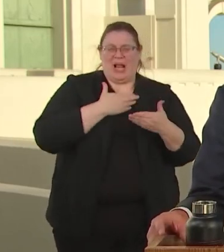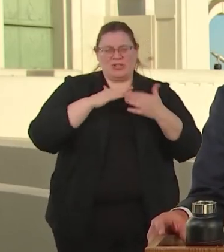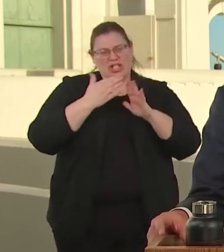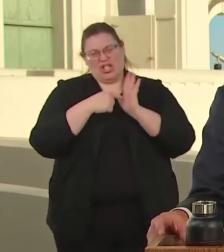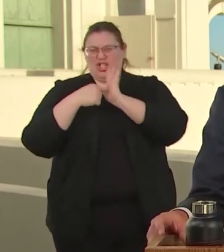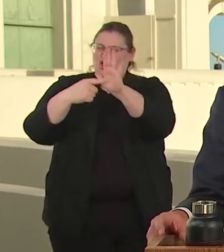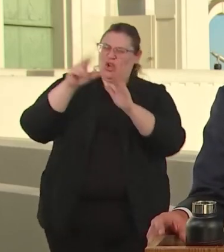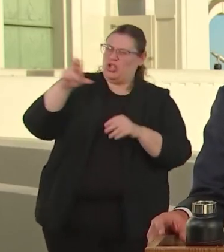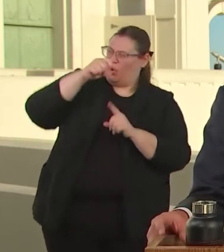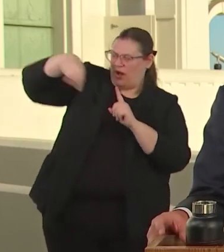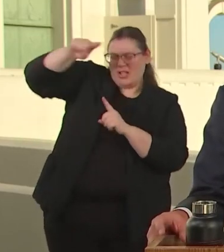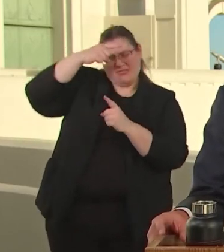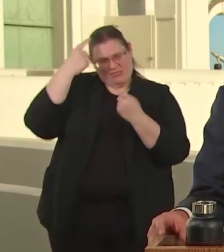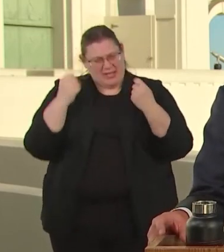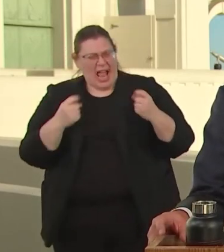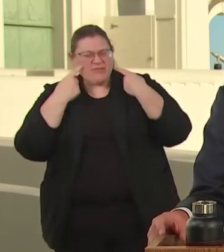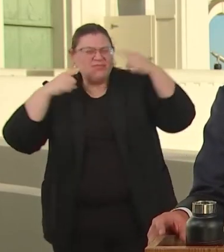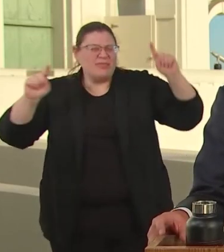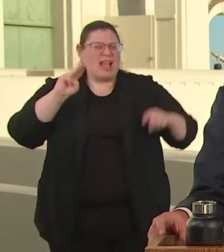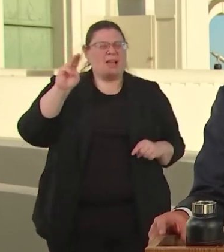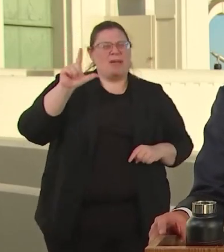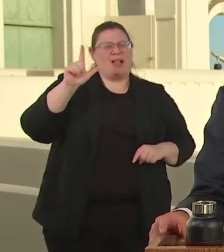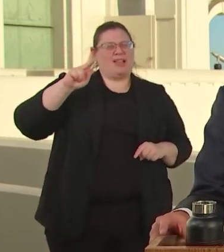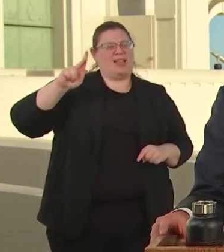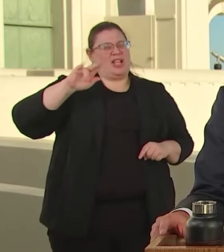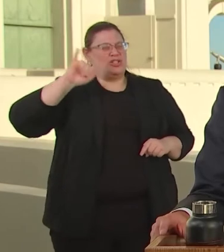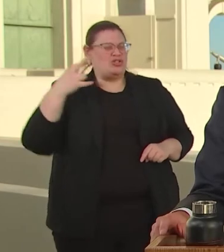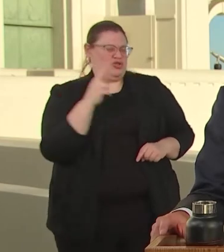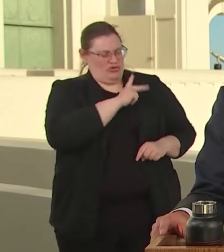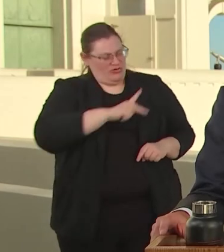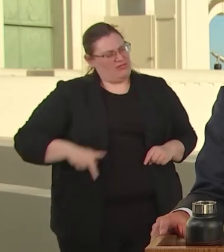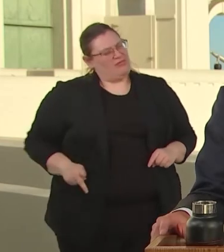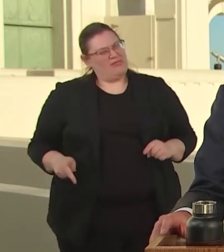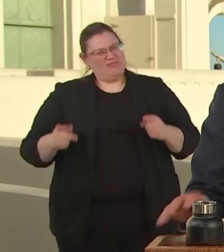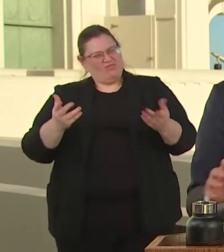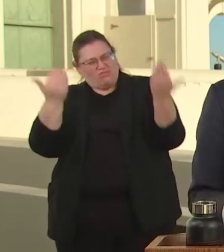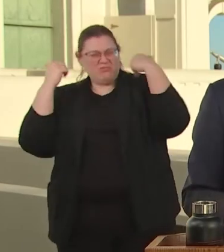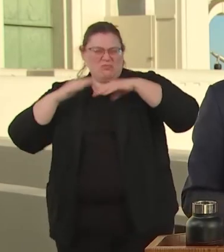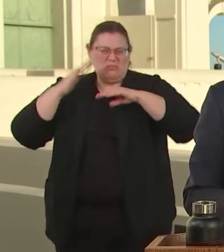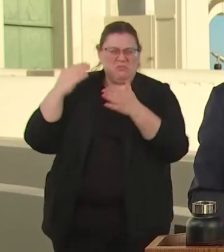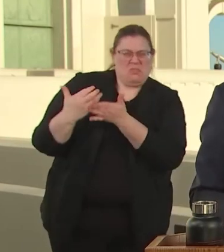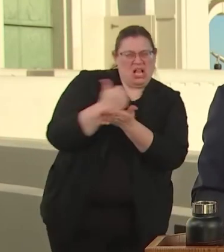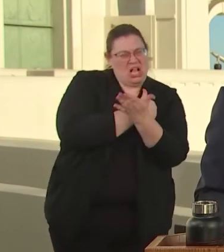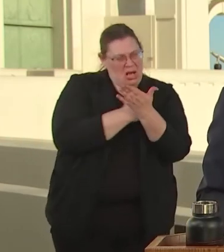FULFILL DR. KING'S CALL FOR BASIC INCOME ONCE AND FOR ALL.